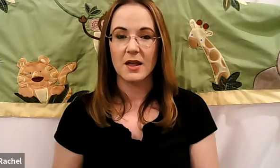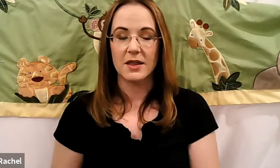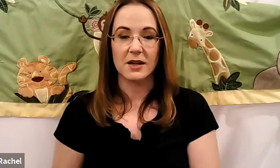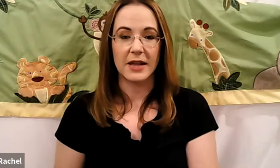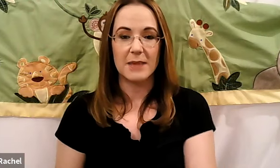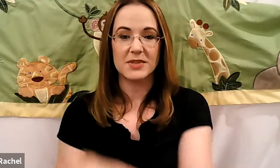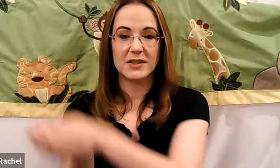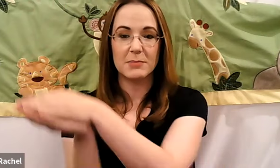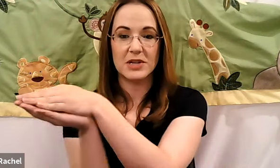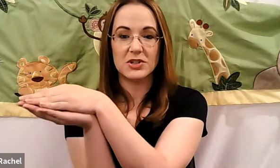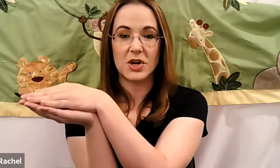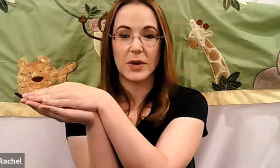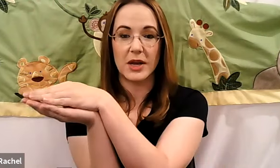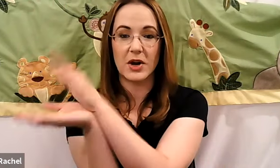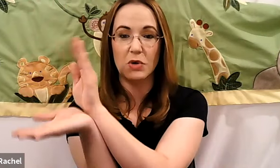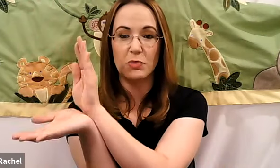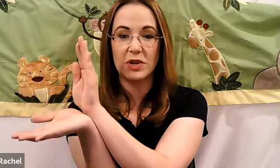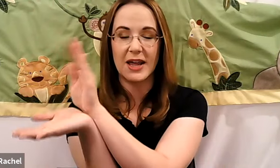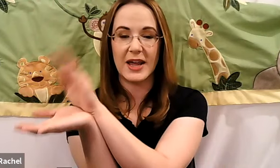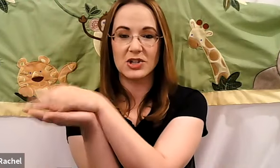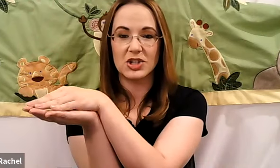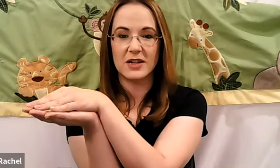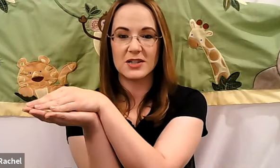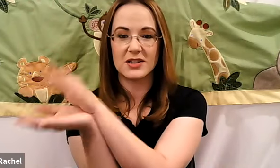Rachel: The clans at the beach going open and shuts.